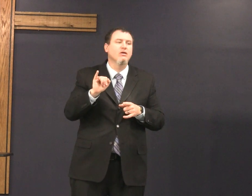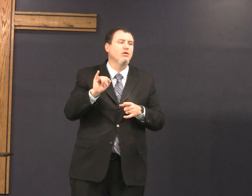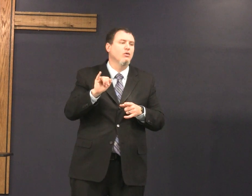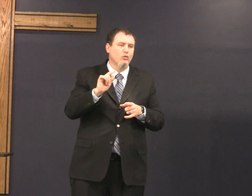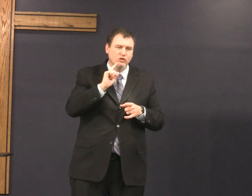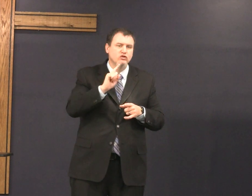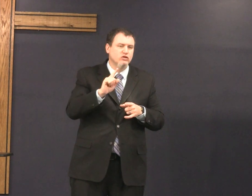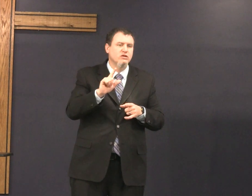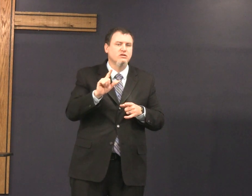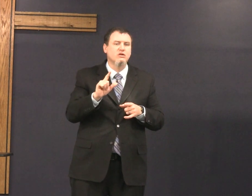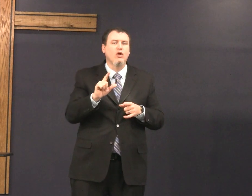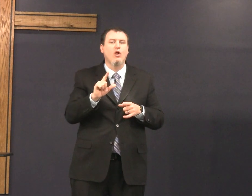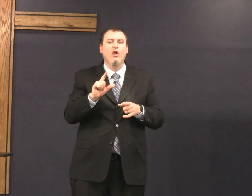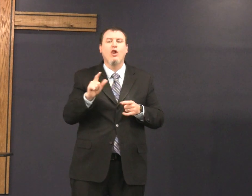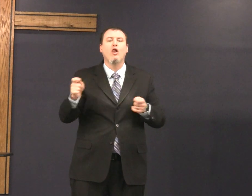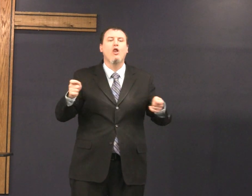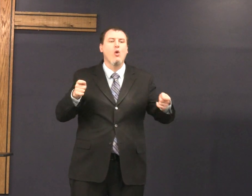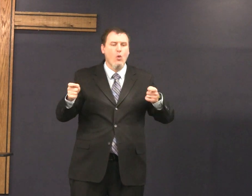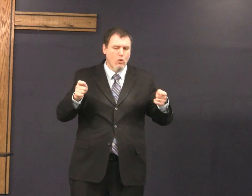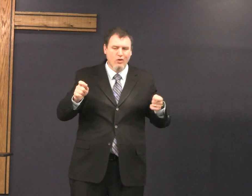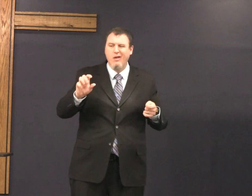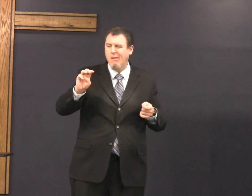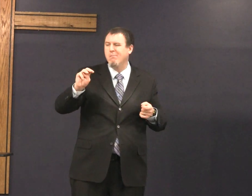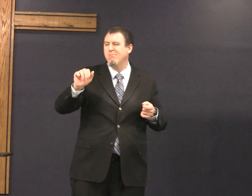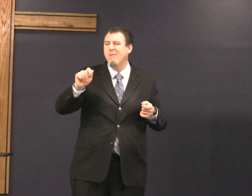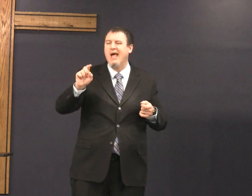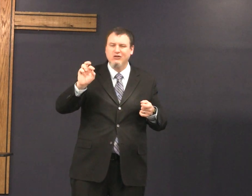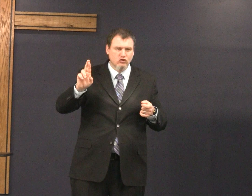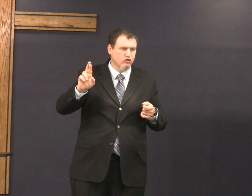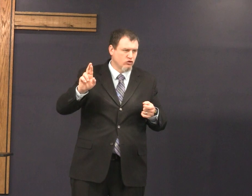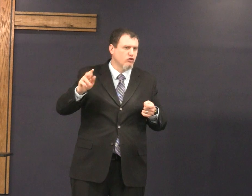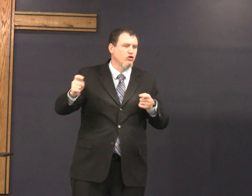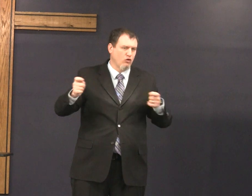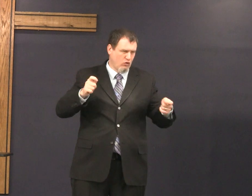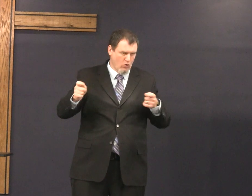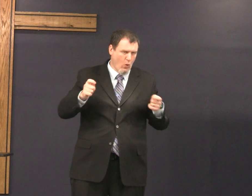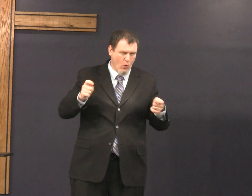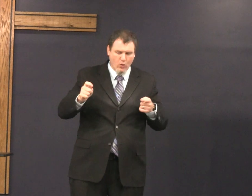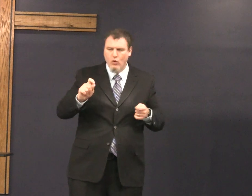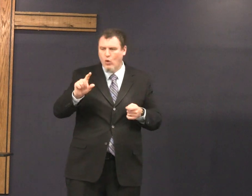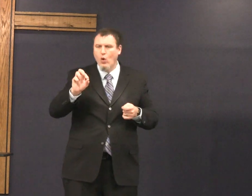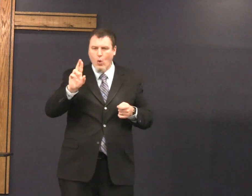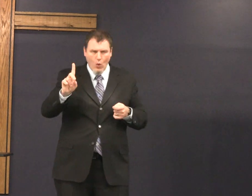that is representing the word Adonai the ruler